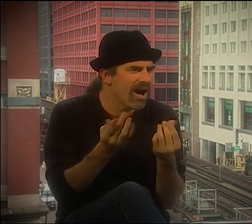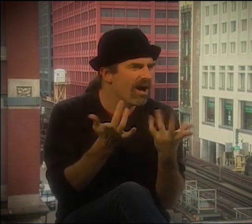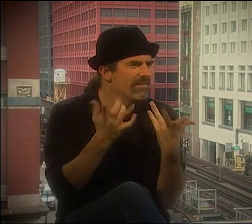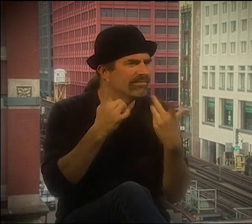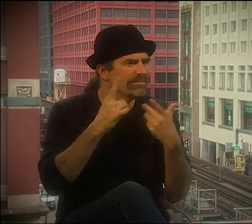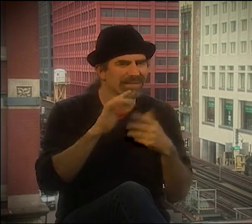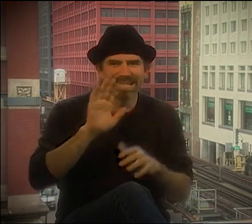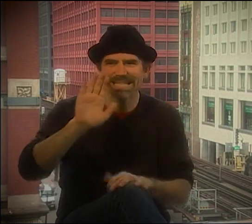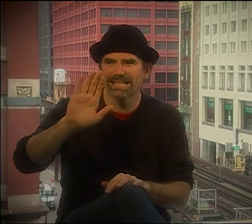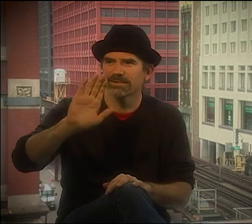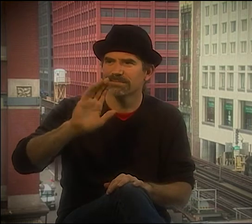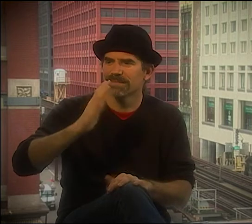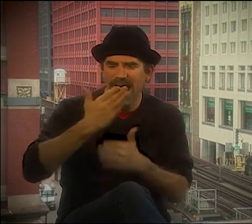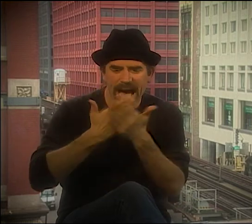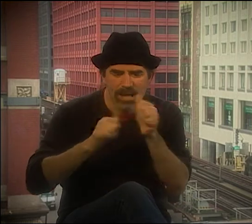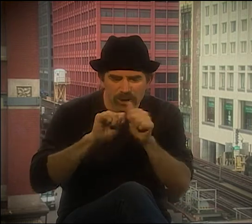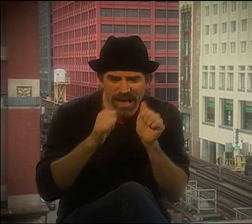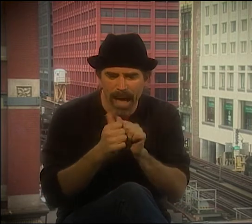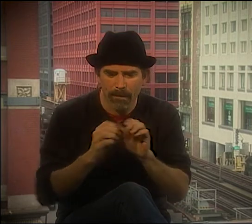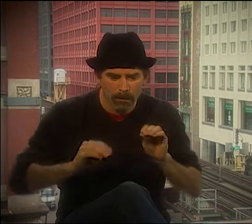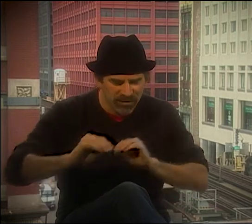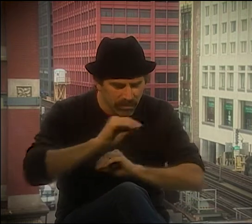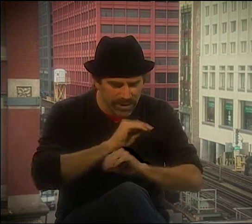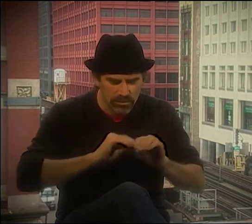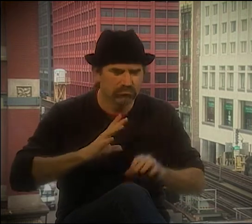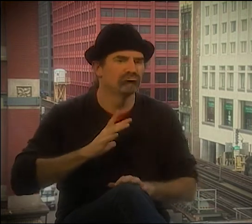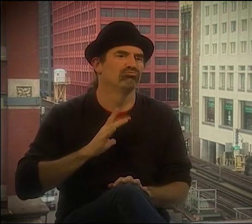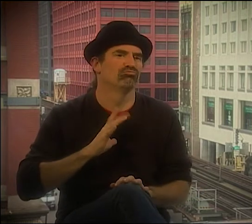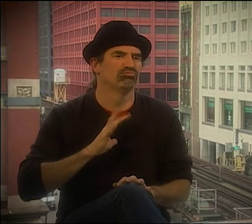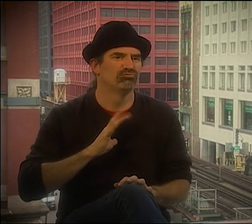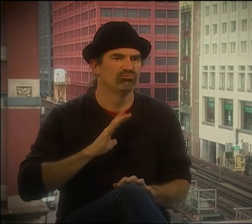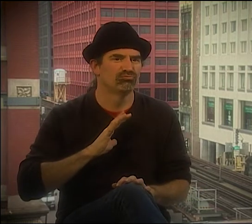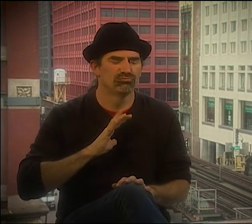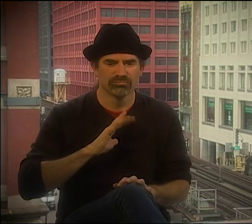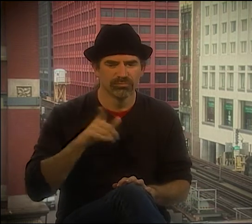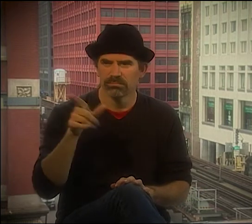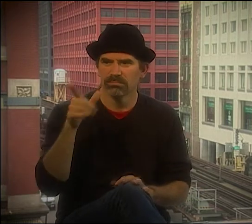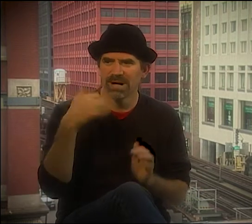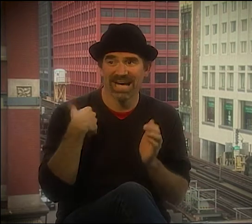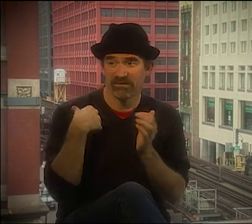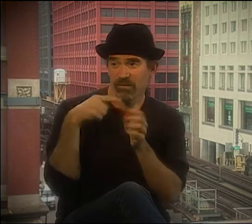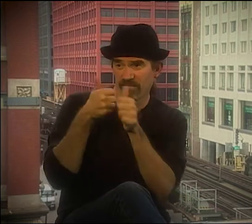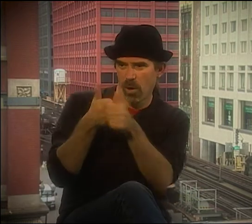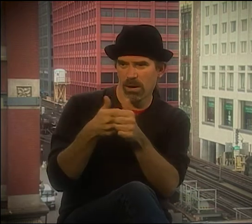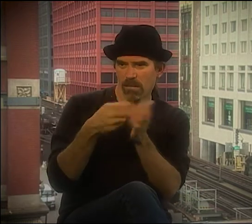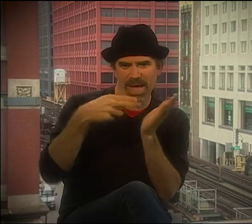WITH HIS DELIVERY. SOFT, GENTLE HANDS, THE SIGN VERY SMOOTH AND FLOWING.